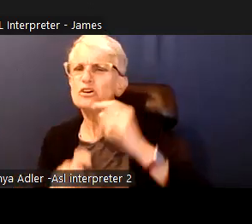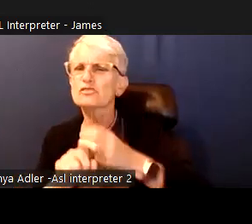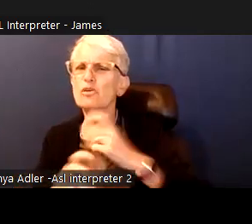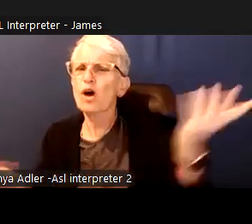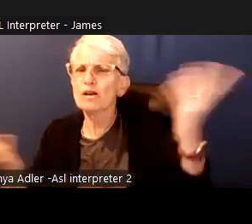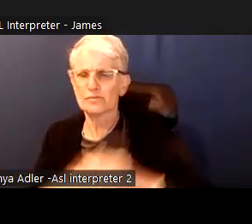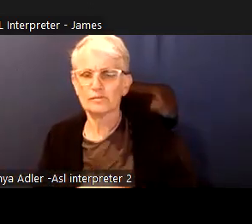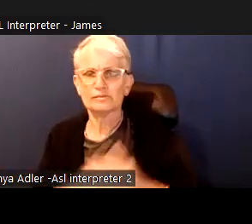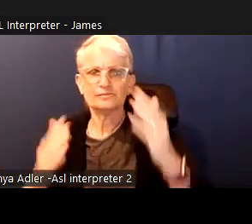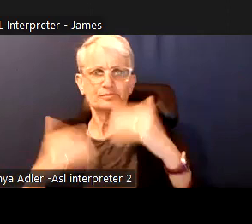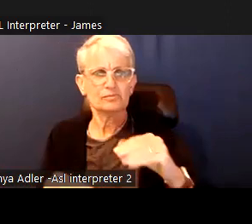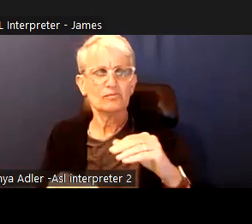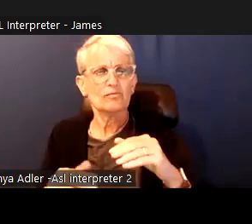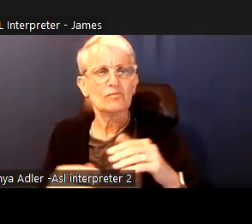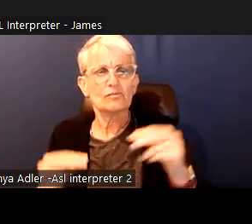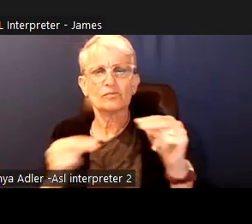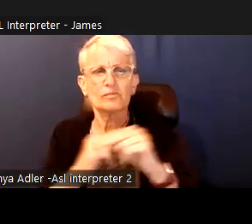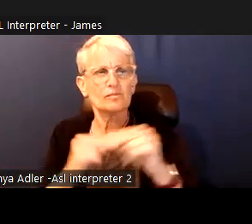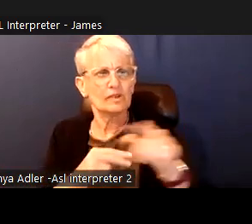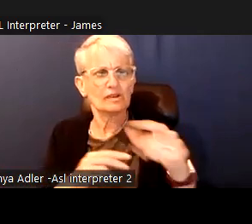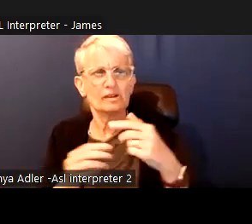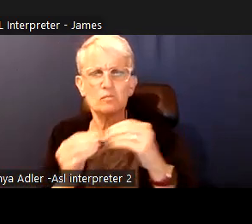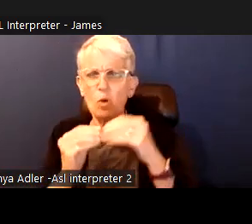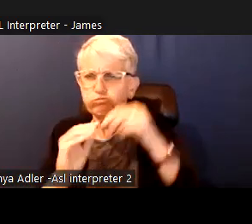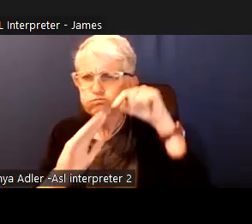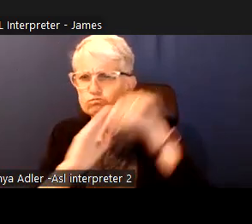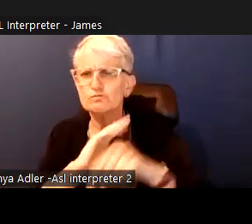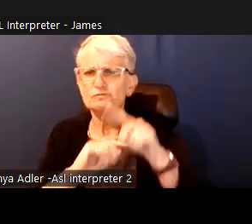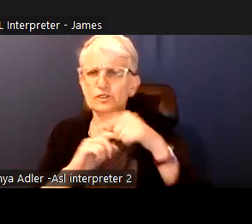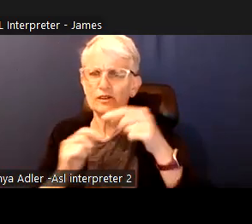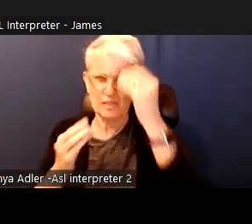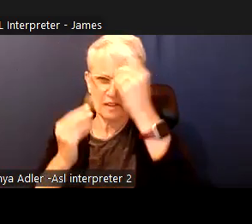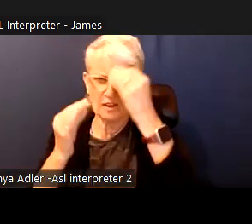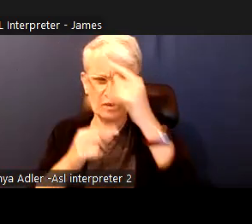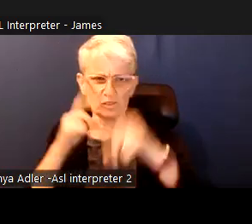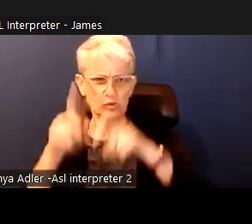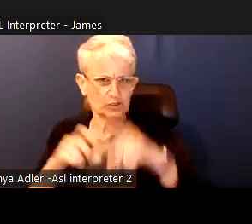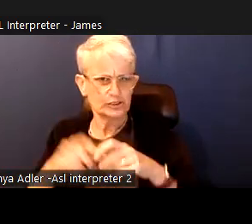Meanwhile our city infrastructure is literally crumbling. Each year city council must respond to service needs at the expense of maintaining and repairing